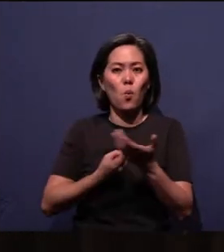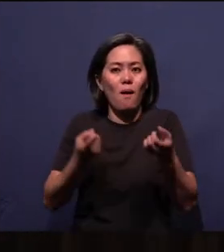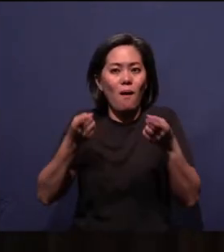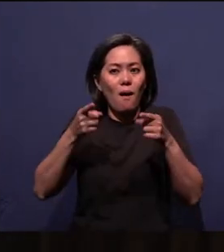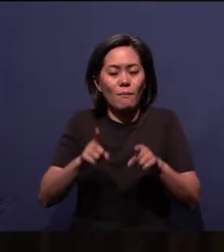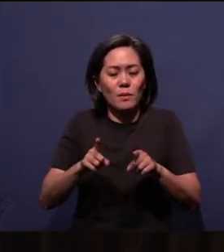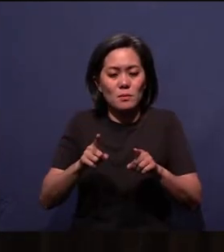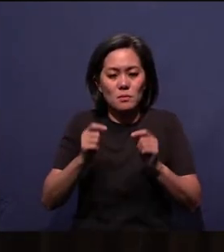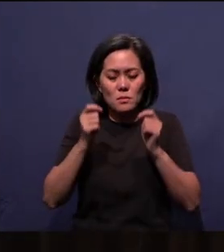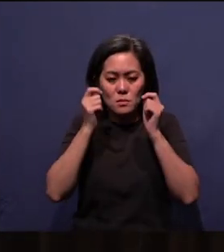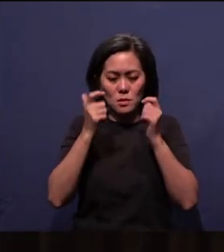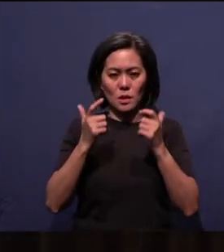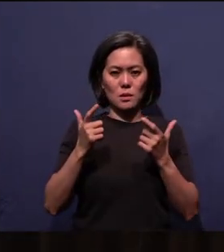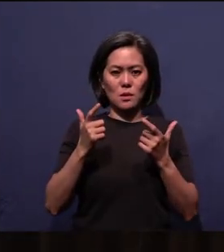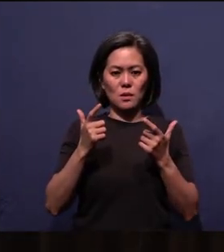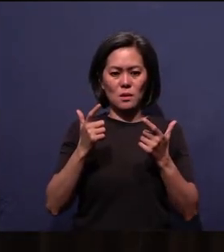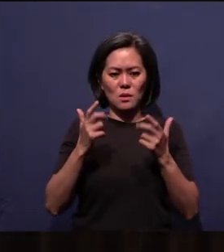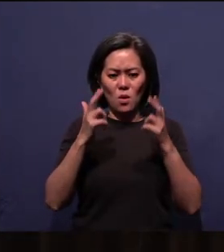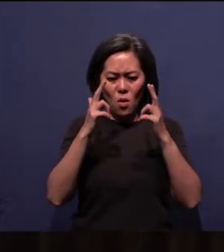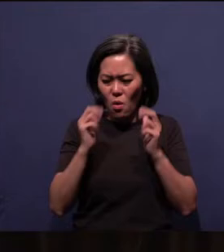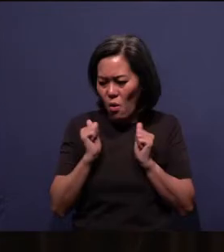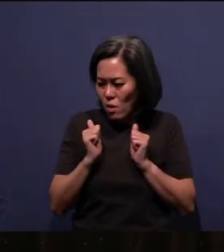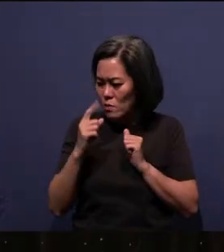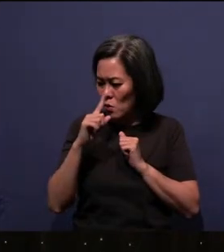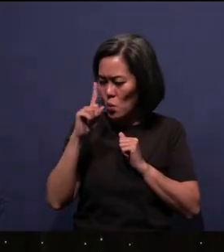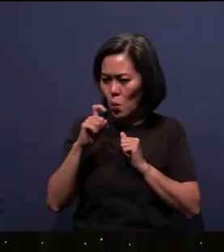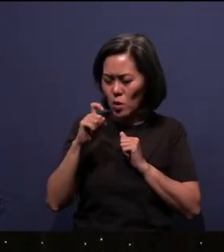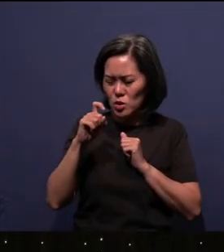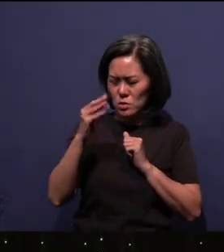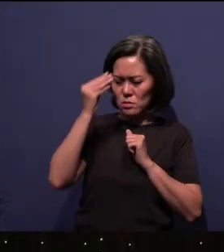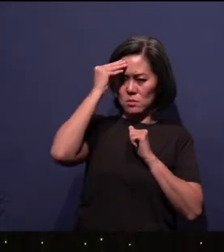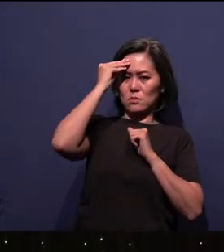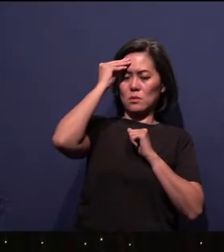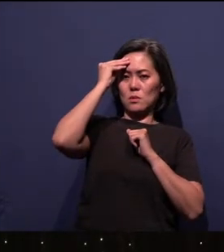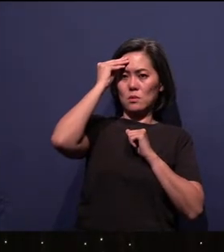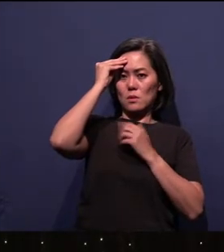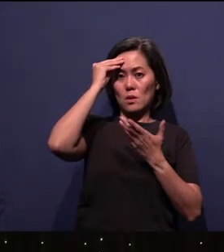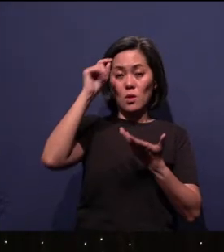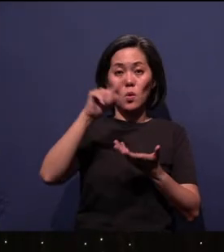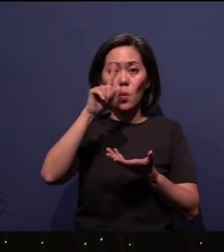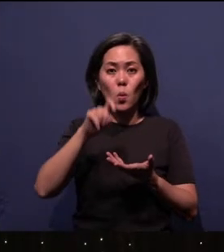Suddenly a horrible question came to our mind. And the question is this: